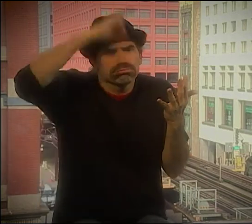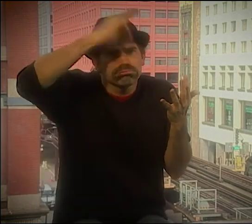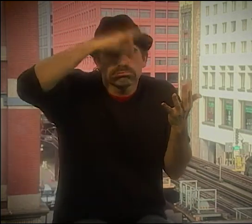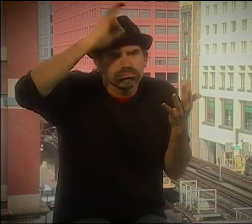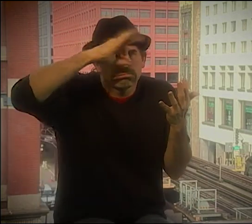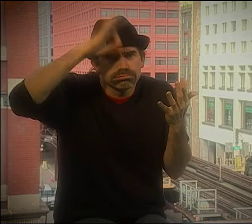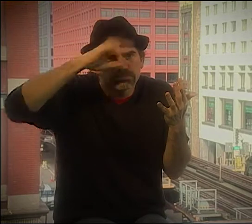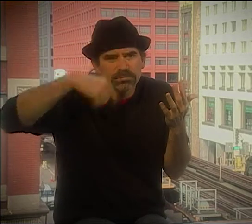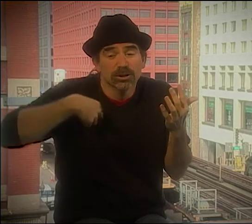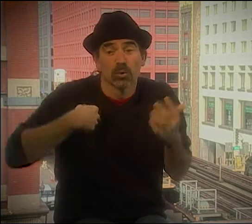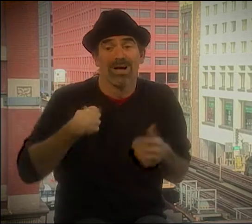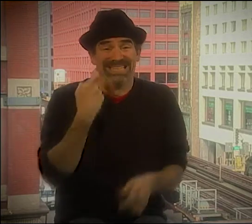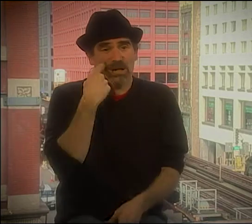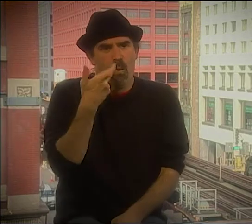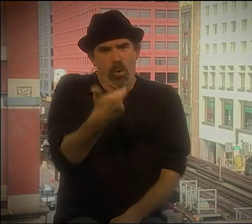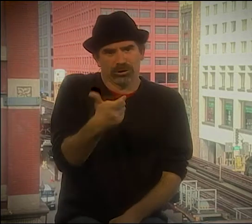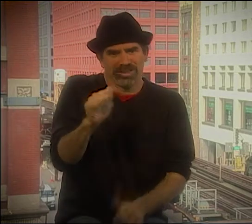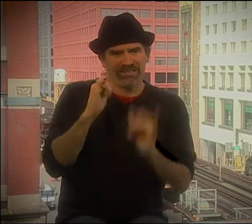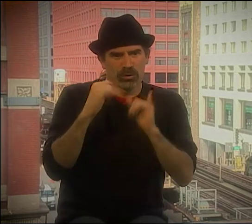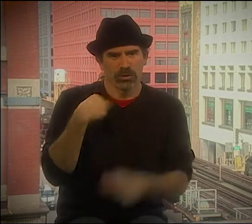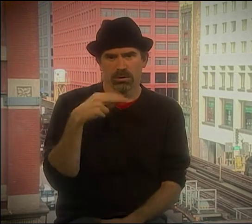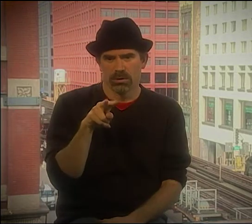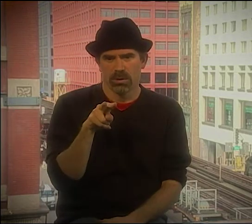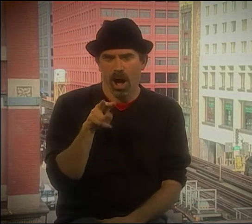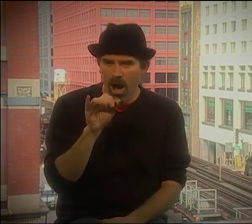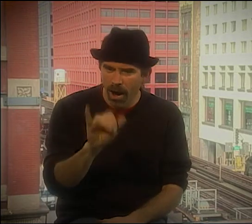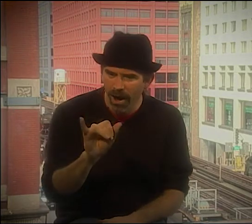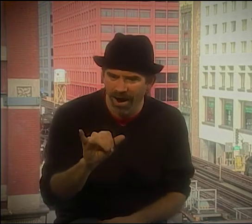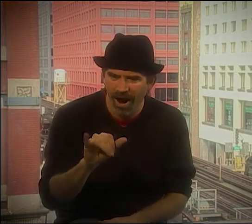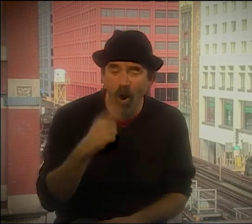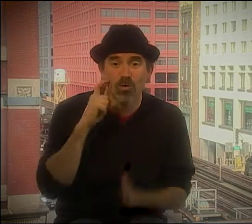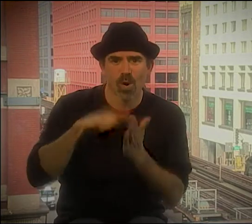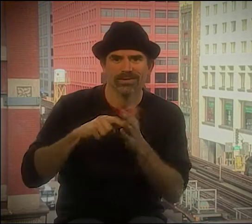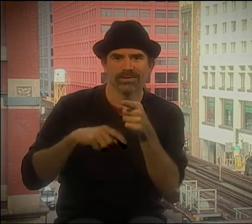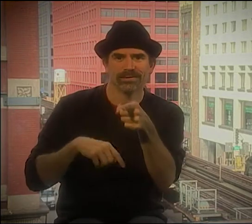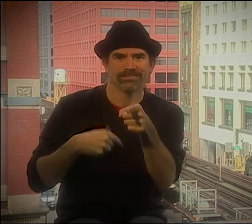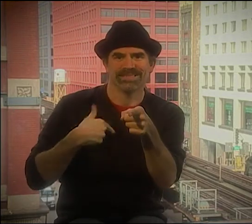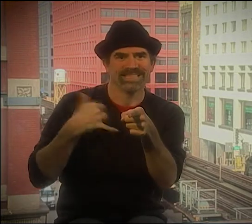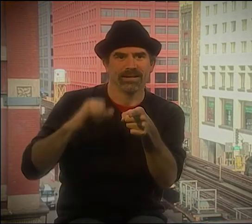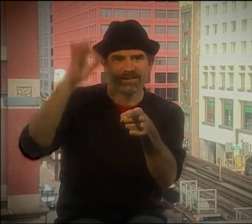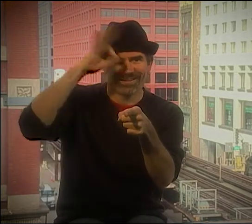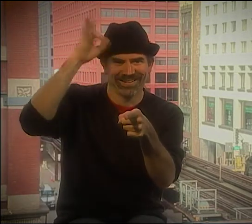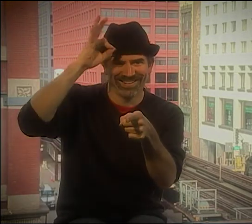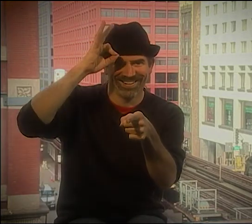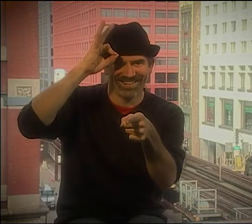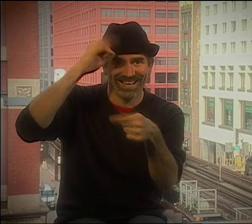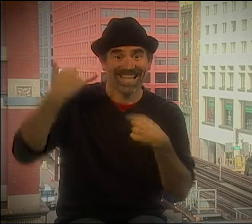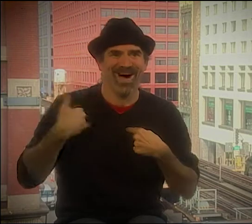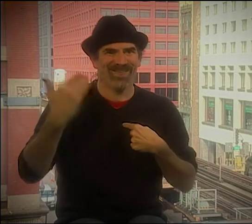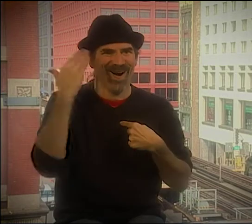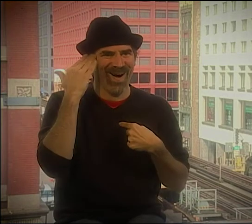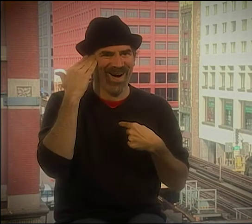OF THE LANGUAGE, AND THOSE ACT AS VERBS." I HADN'T EVEN REALIZED THE LINGUISTICS OF THAT.